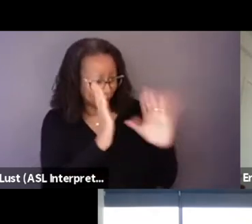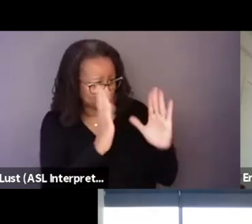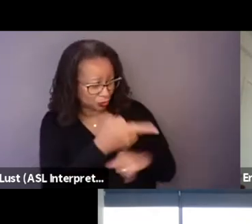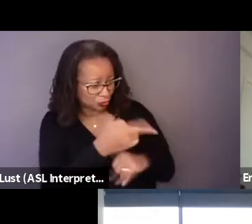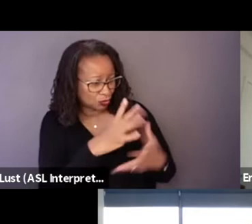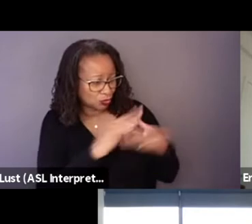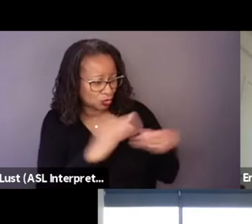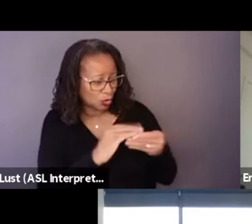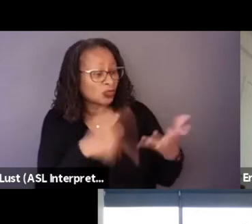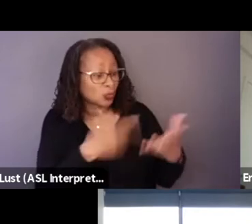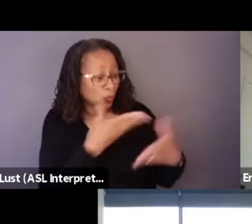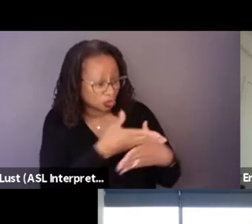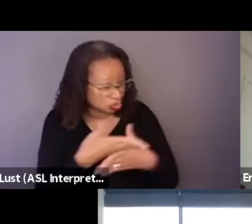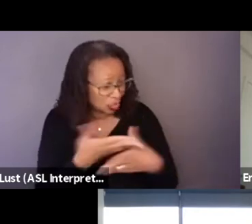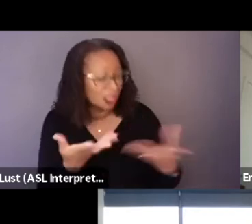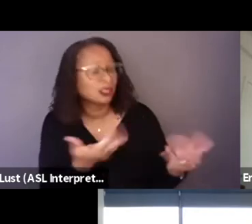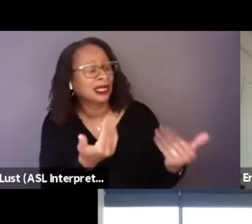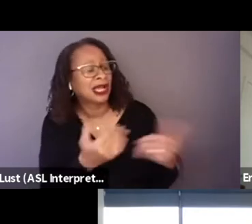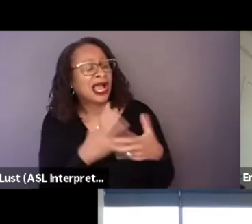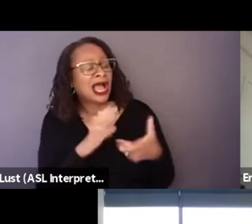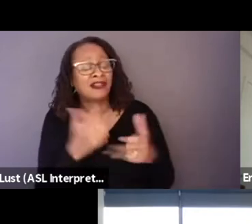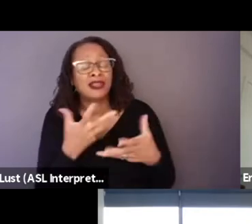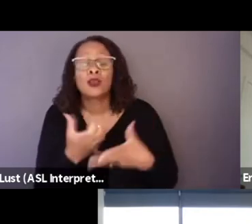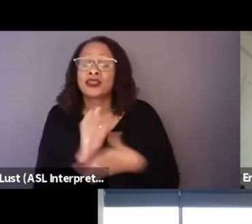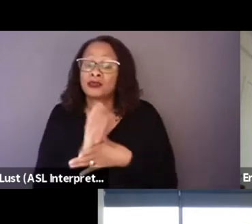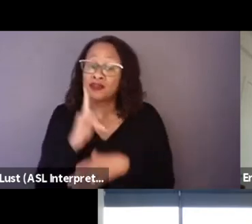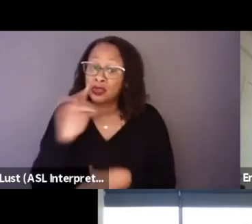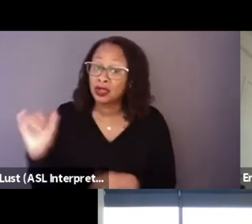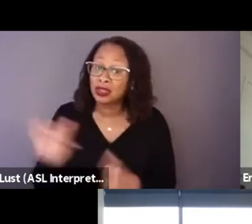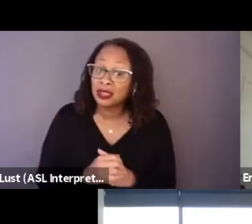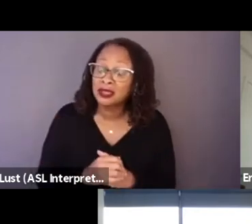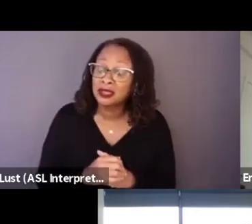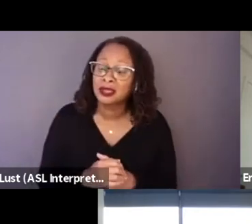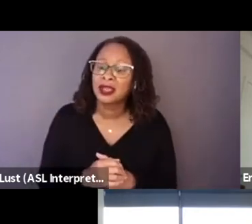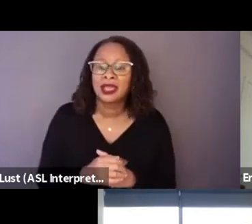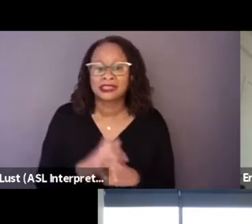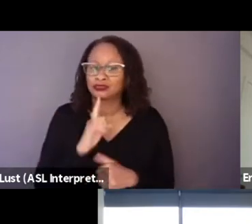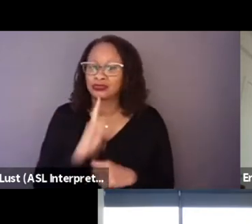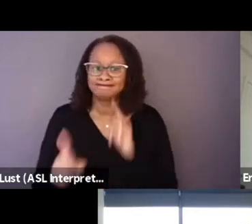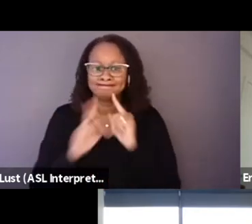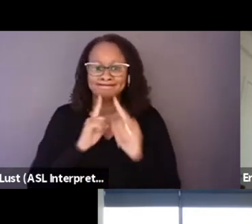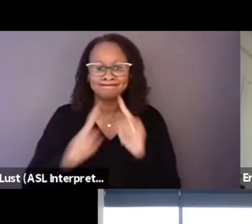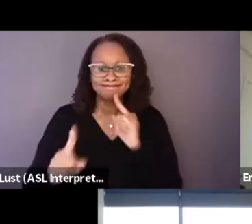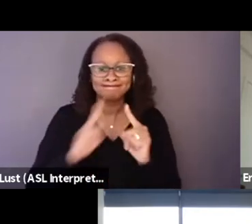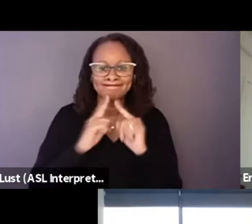how they want the movie to be. And it's a dialogue, it's a collaboration, I think.